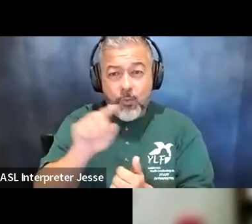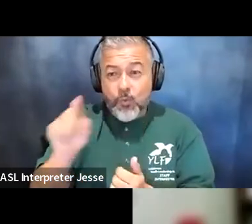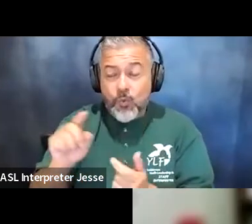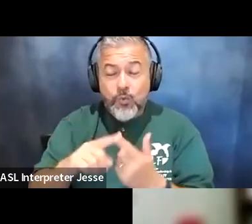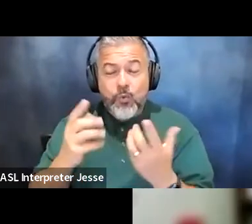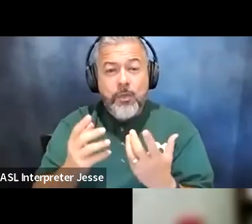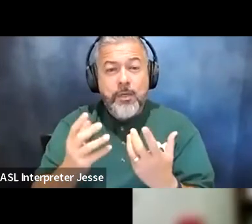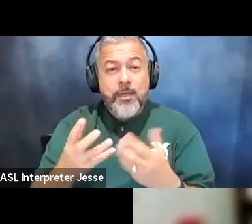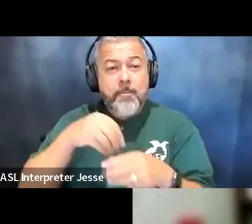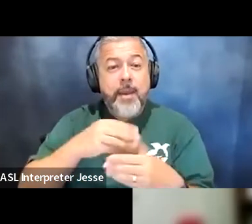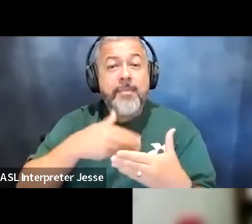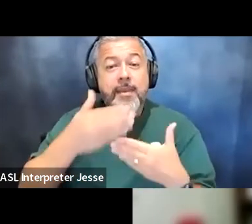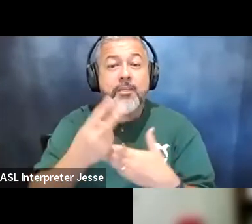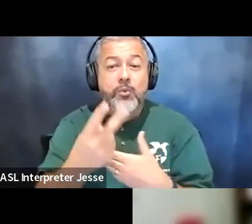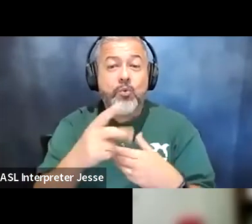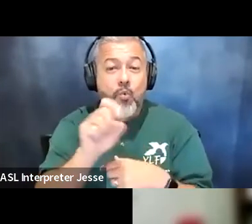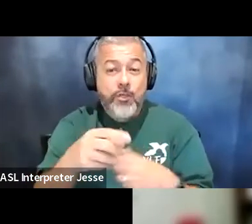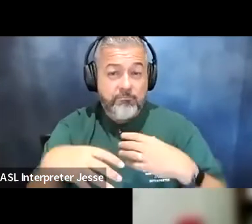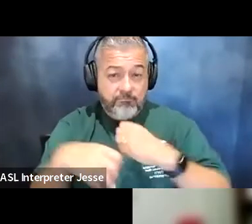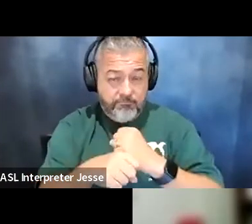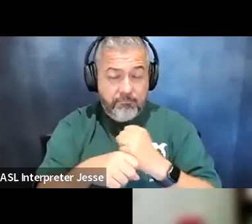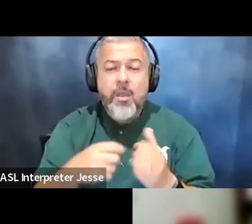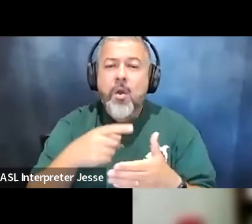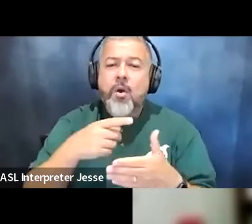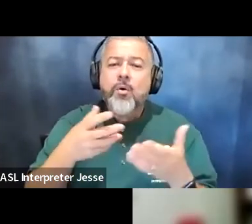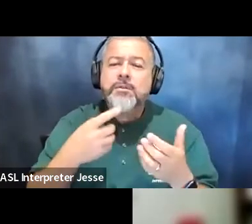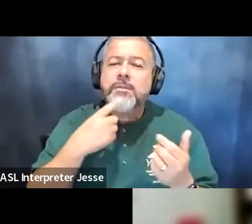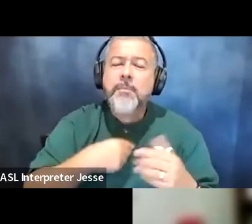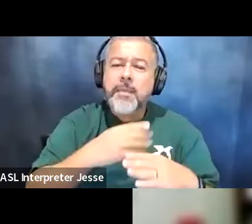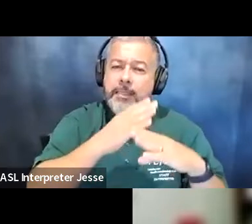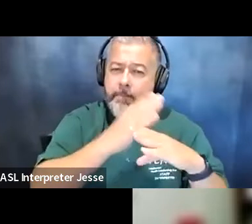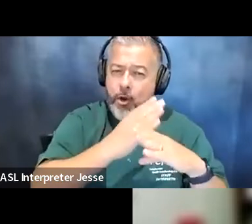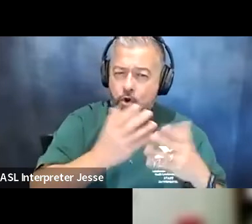uh the next two questions so you know what's the barrier and how did you advocate for change